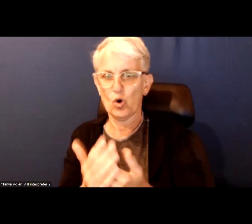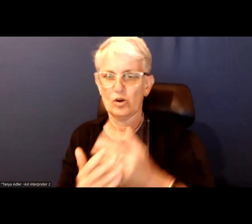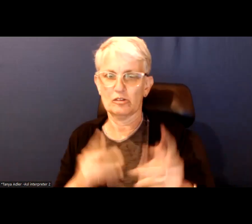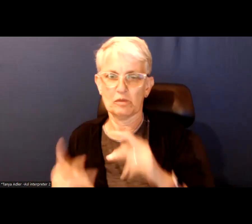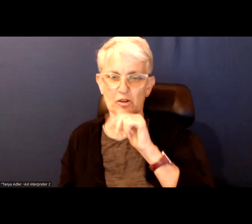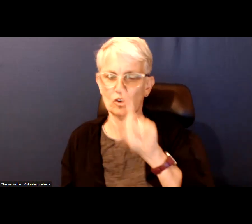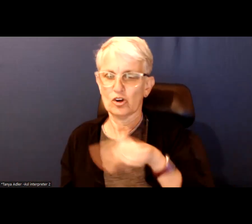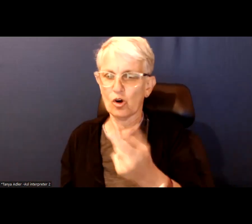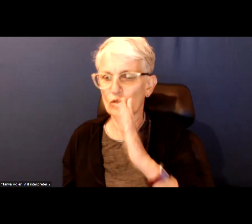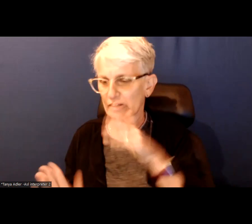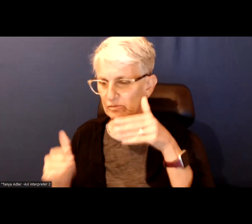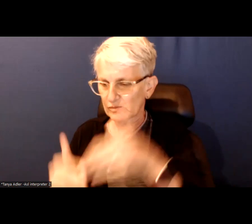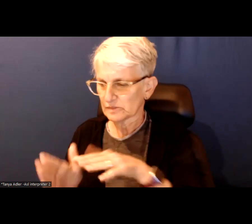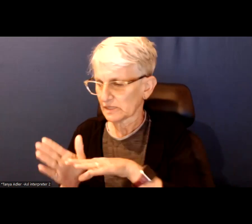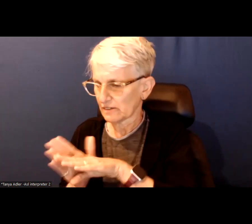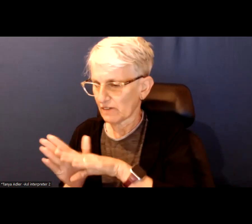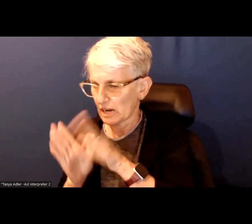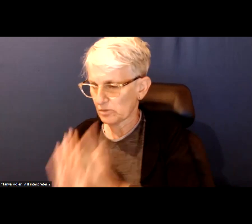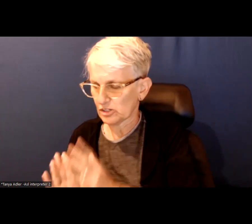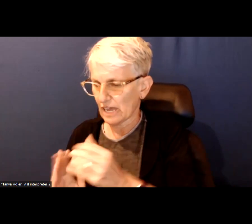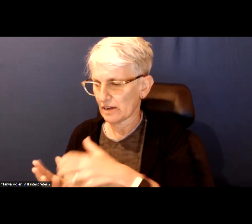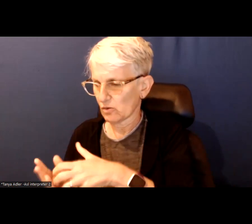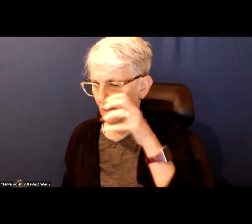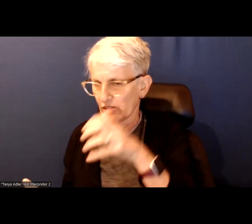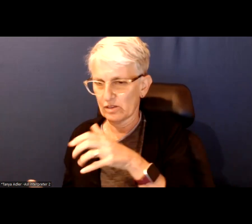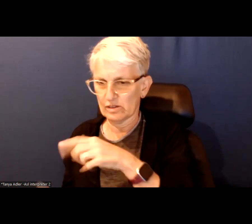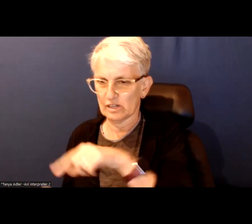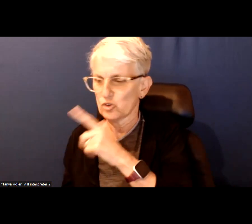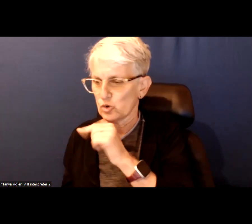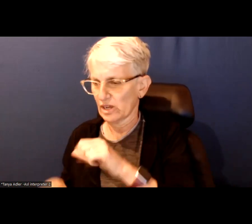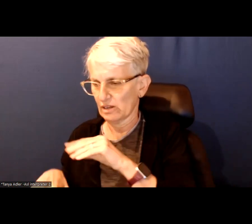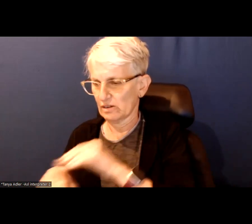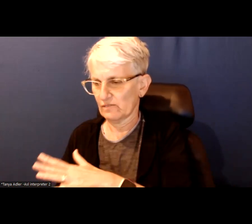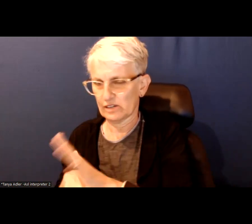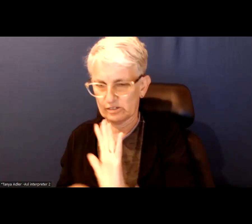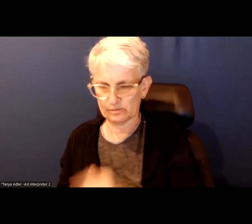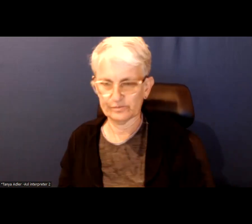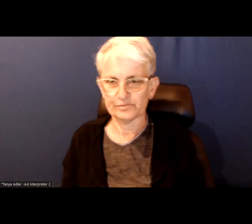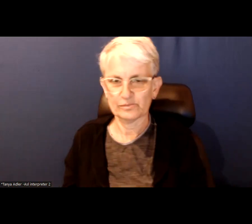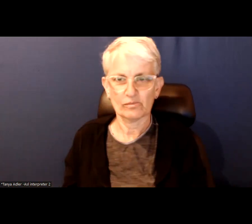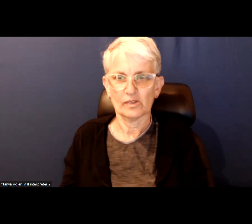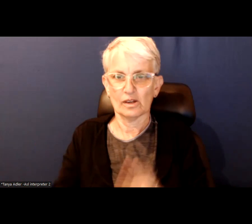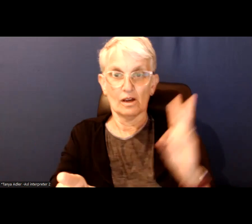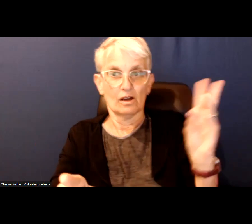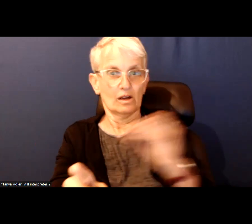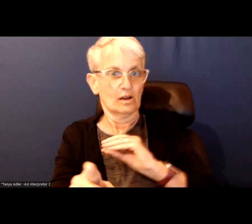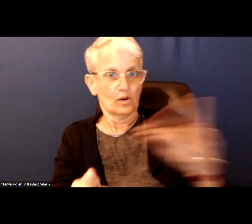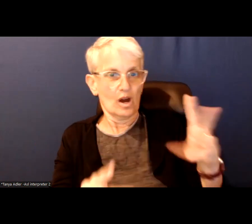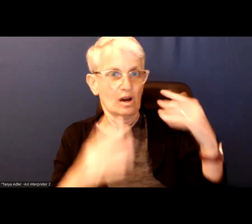attention to developers and to the wealthy and those with influence. Wow that was amazing.